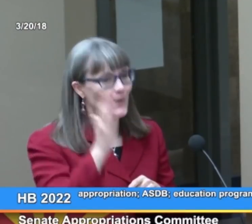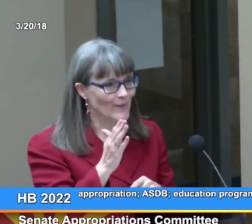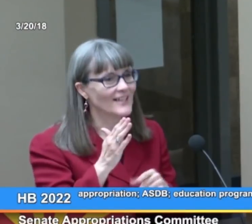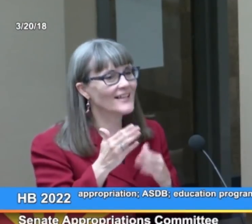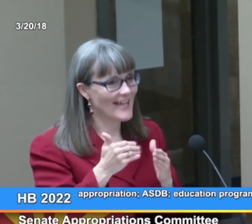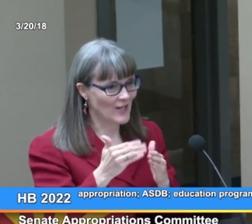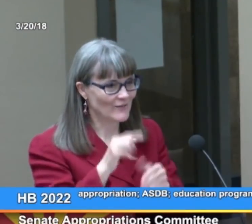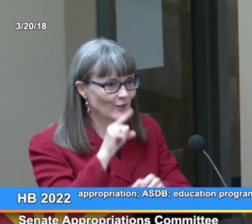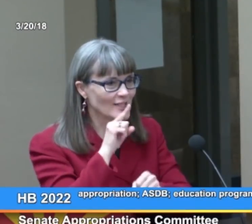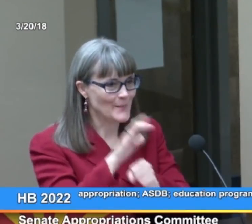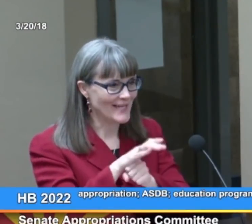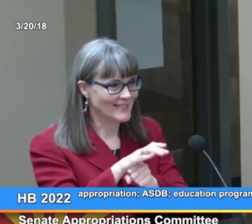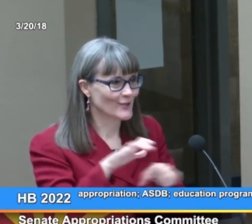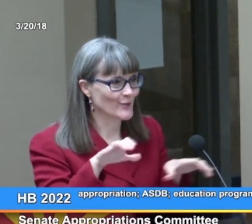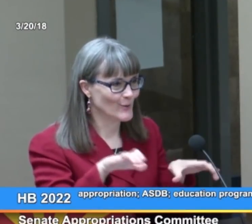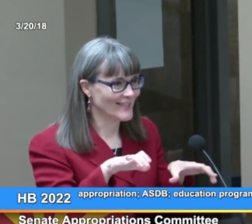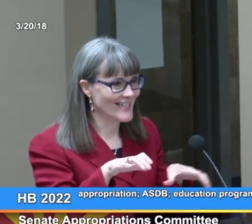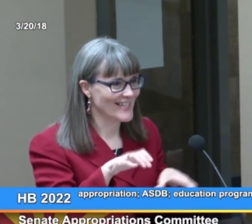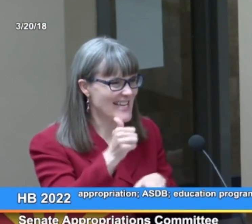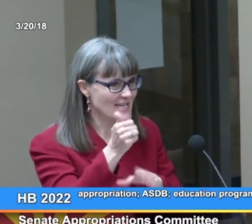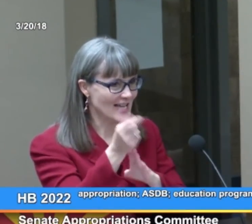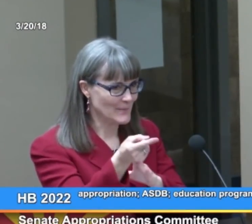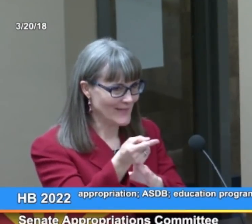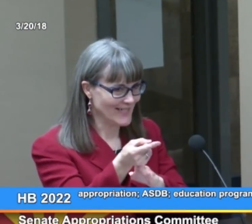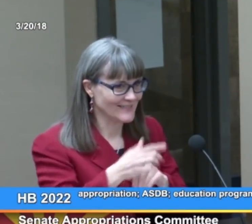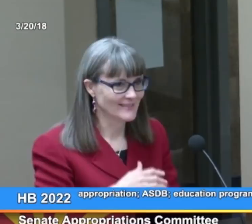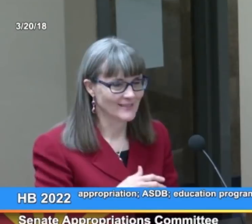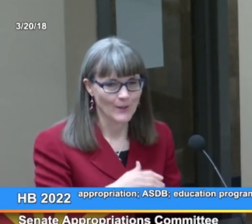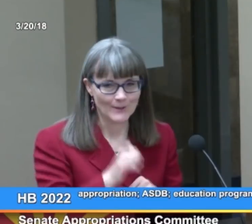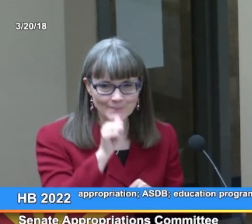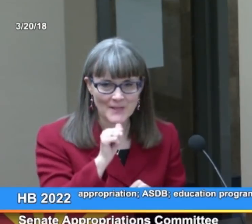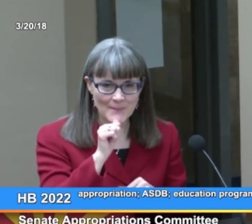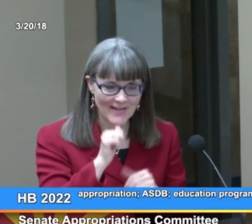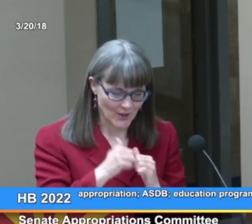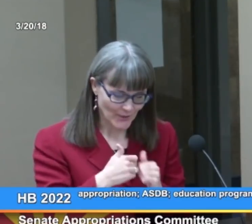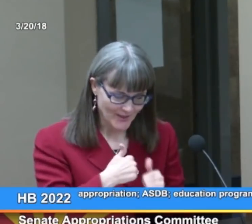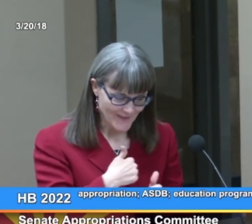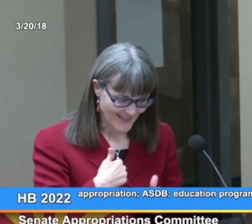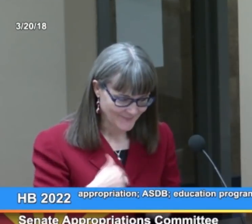I will however commit to doing it in 10 minutes, so bear with me.